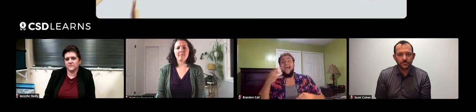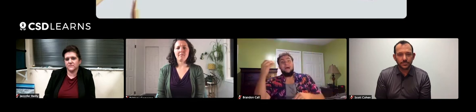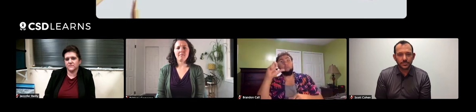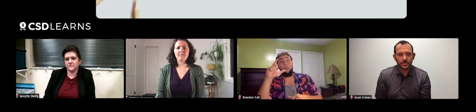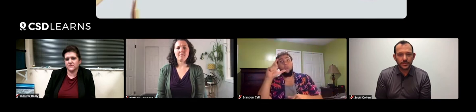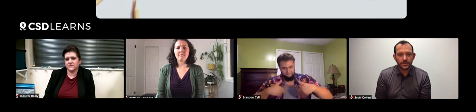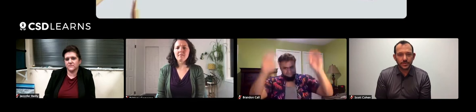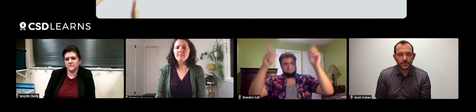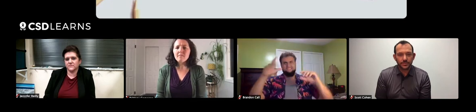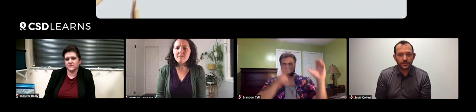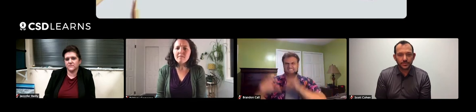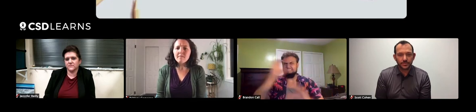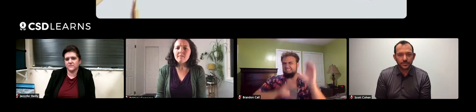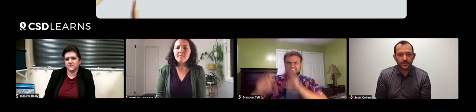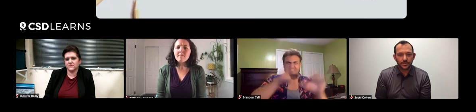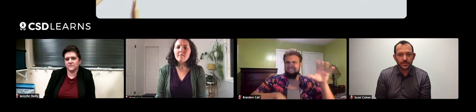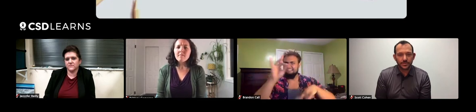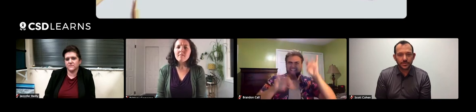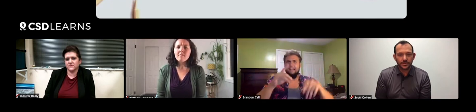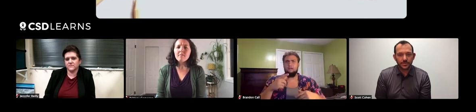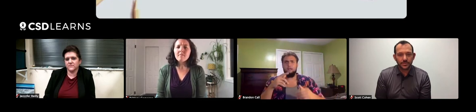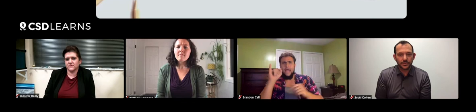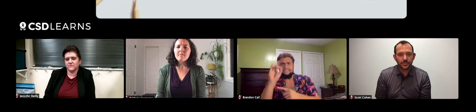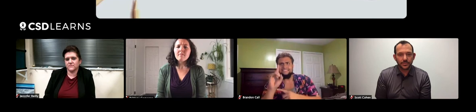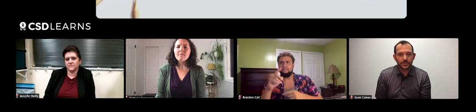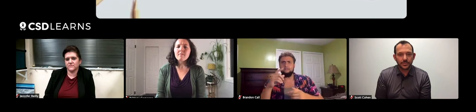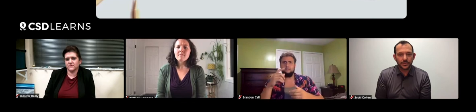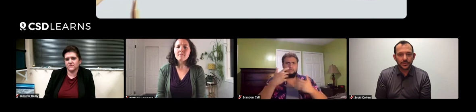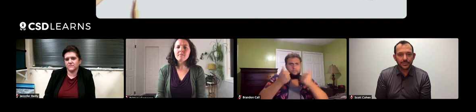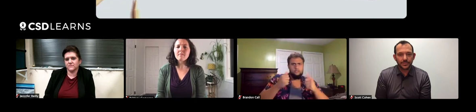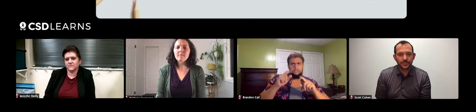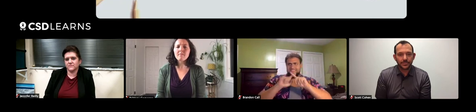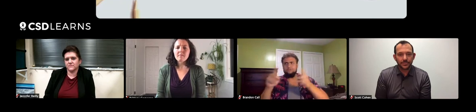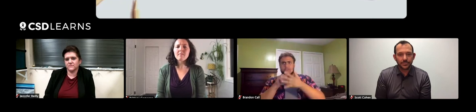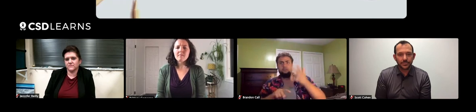and we look for those invasive species. We try to identify them, we try to separate them.